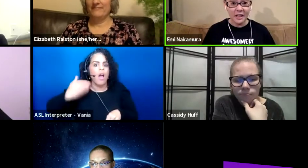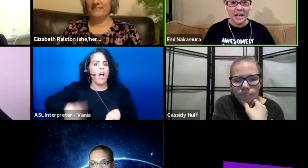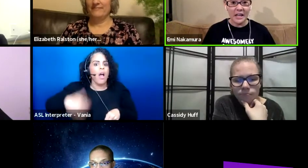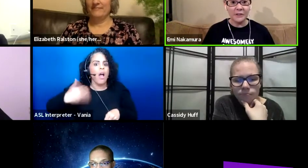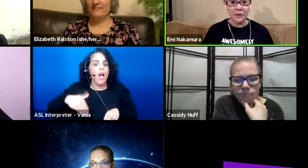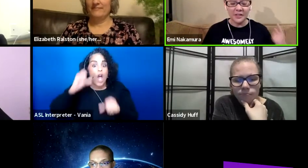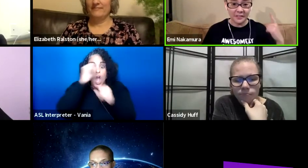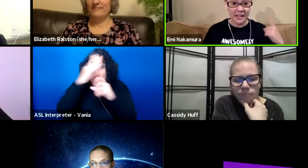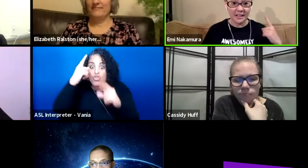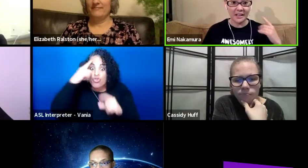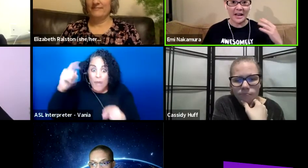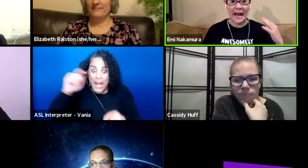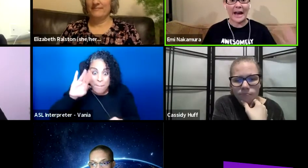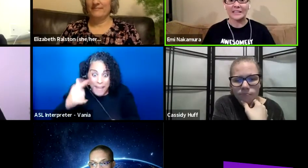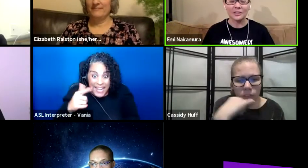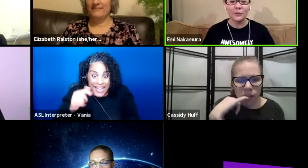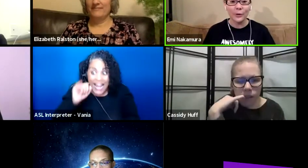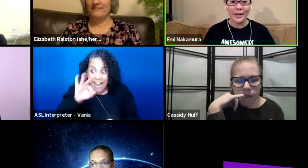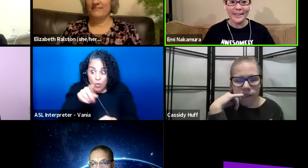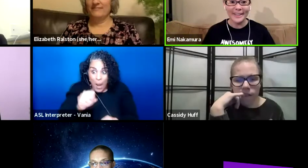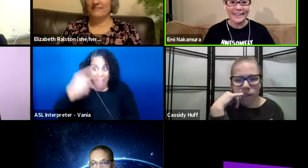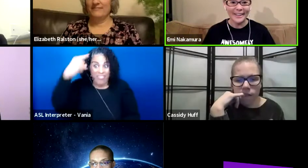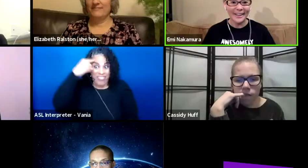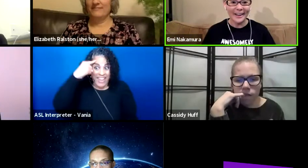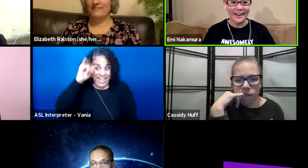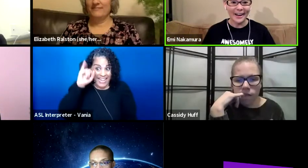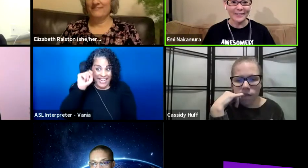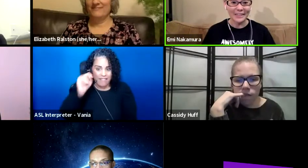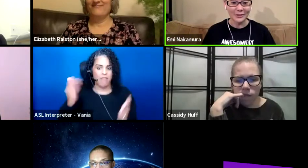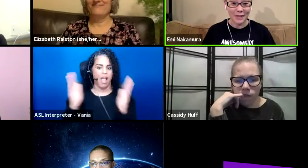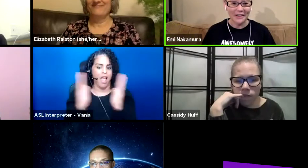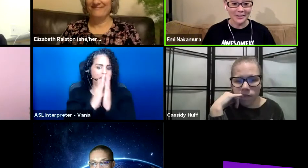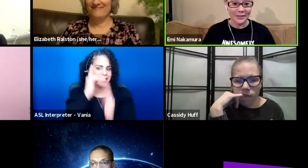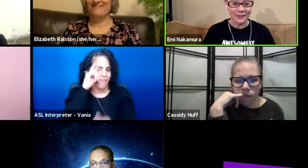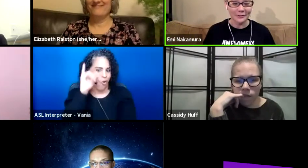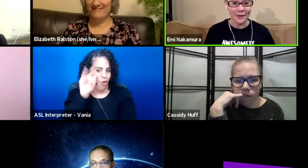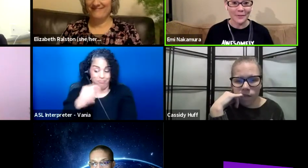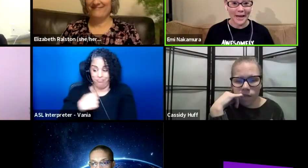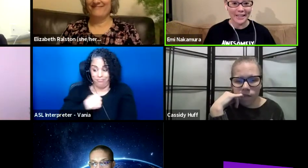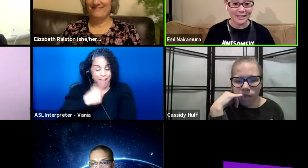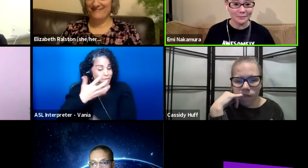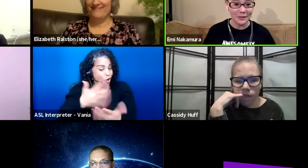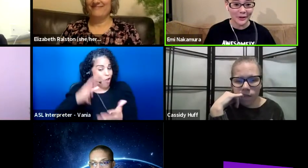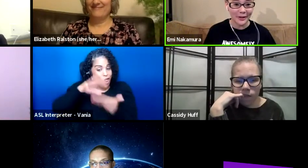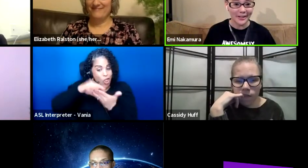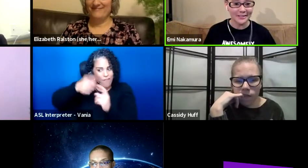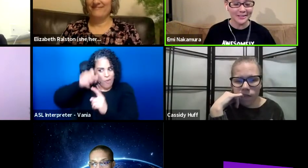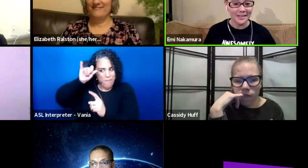If you can think it, ask for it is what I've learned from that experience.